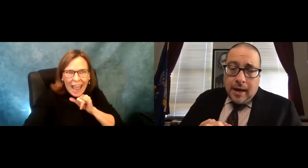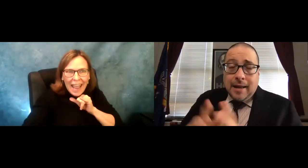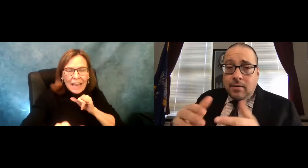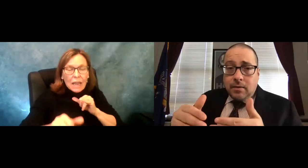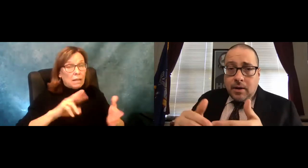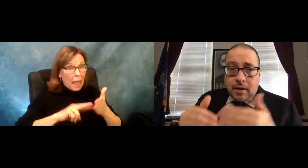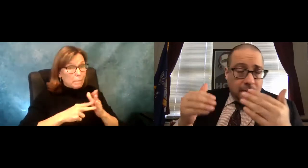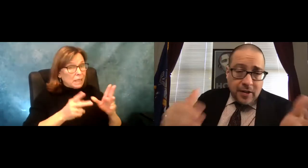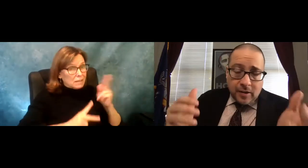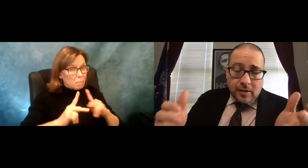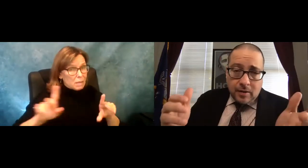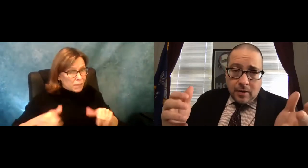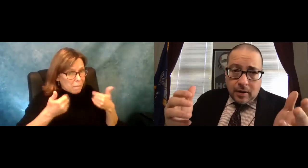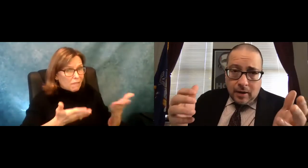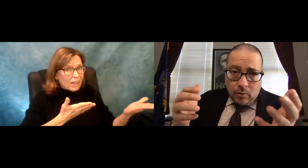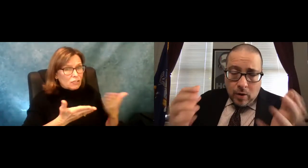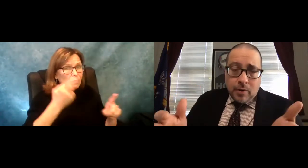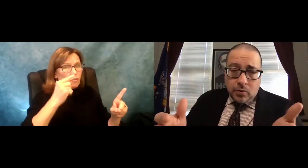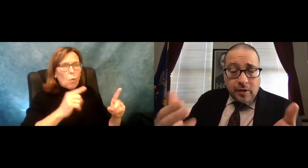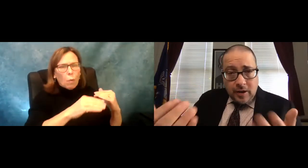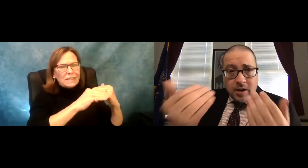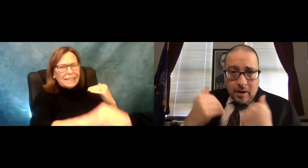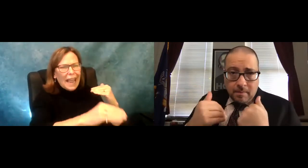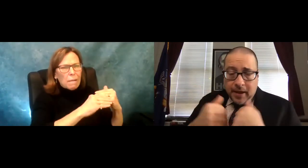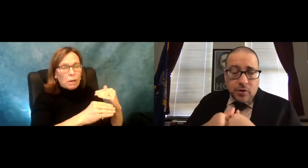career. And that will mean that the care that they